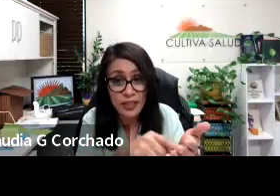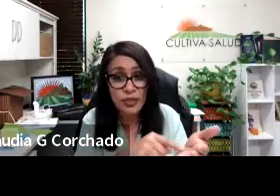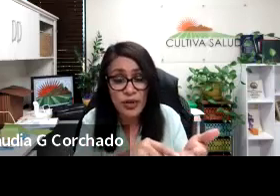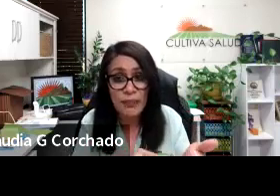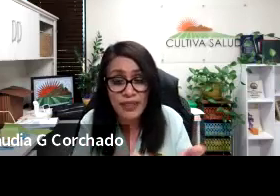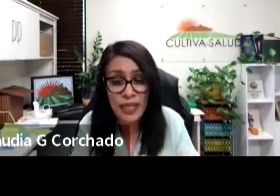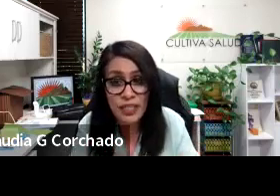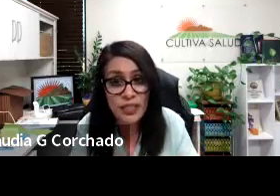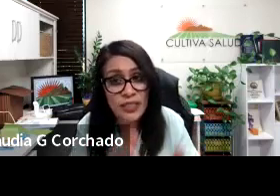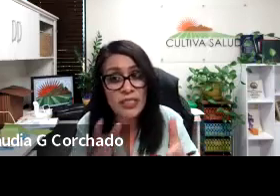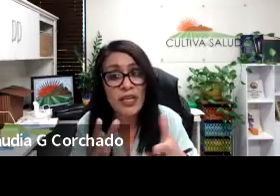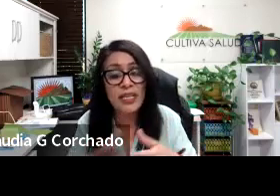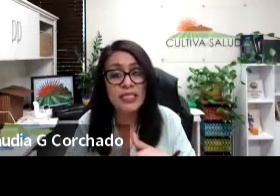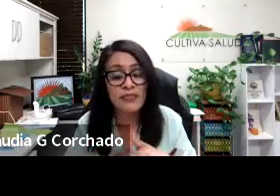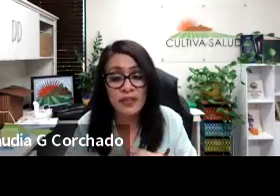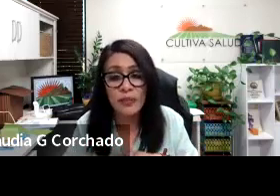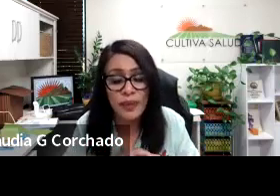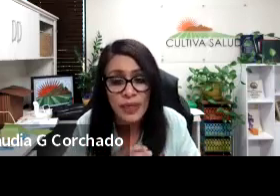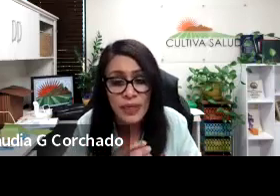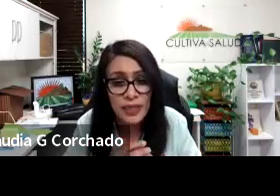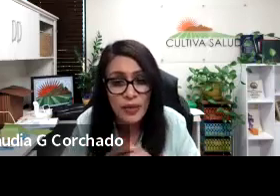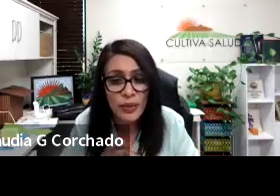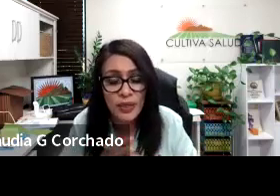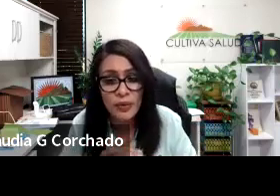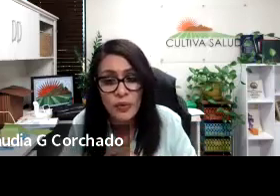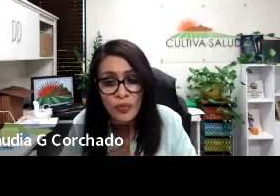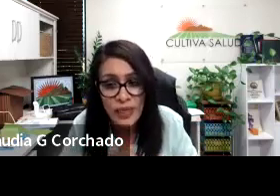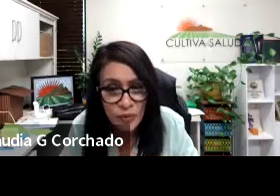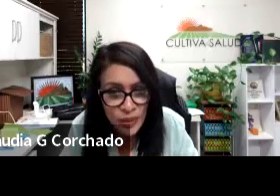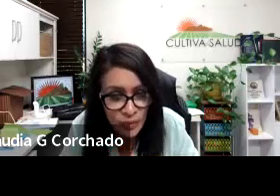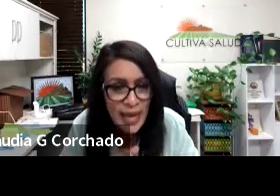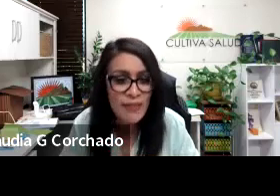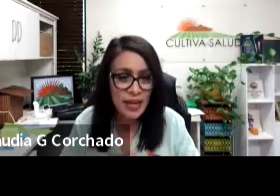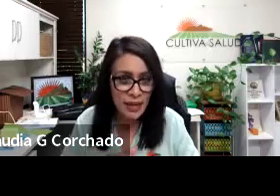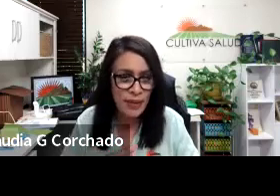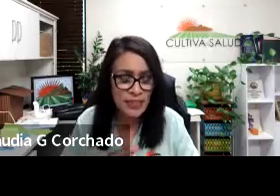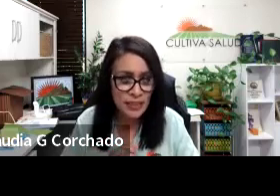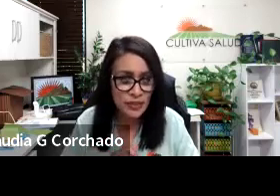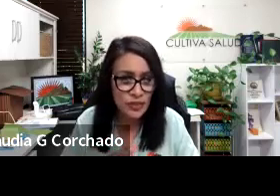And then do your application because it's not that difficult. But we don't have that capacity.